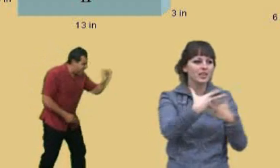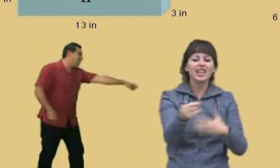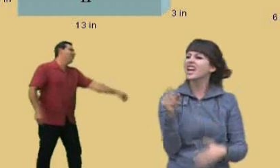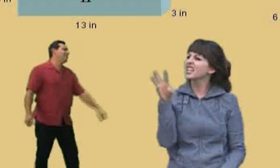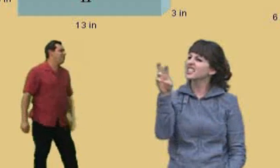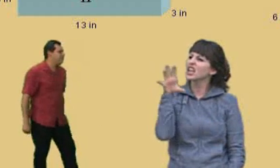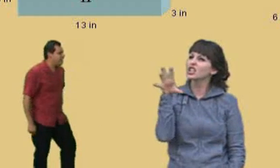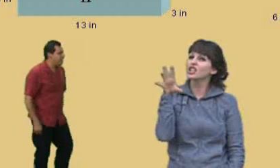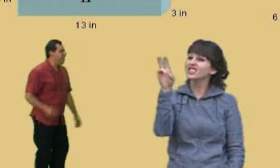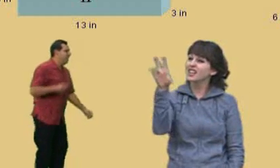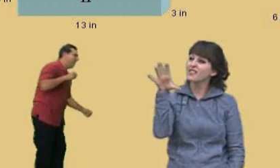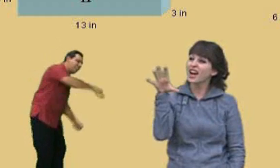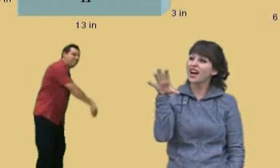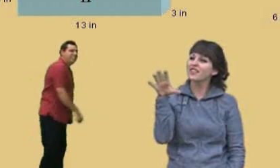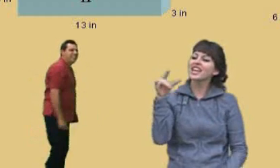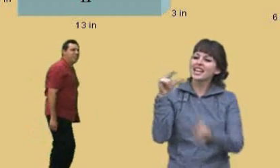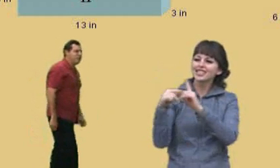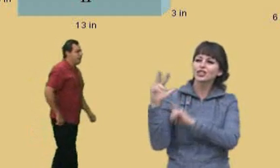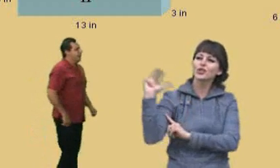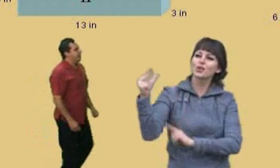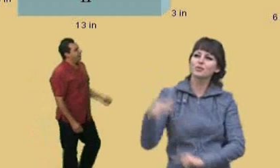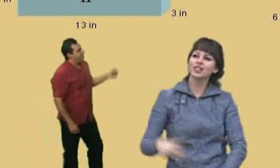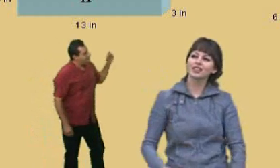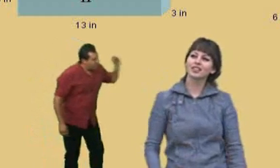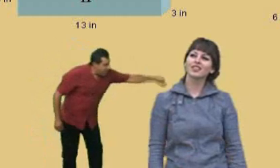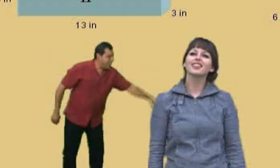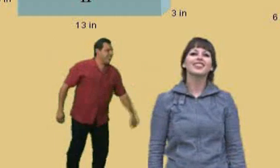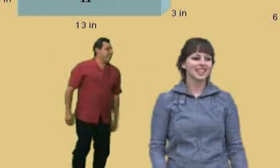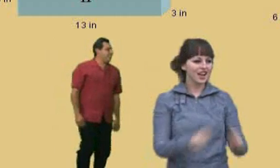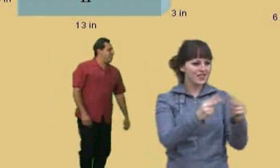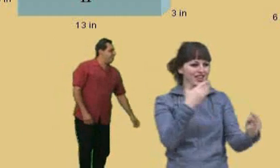Professor Perez: 675 inches cubed! Very nice, Charlie!